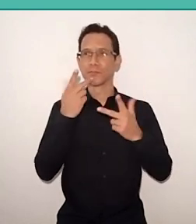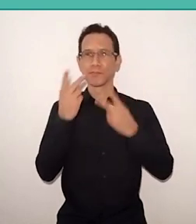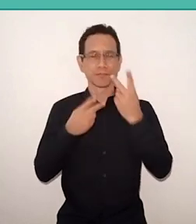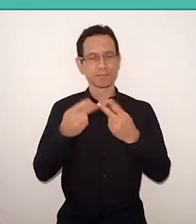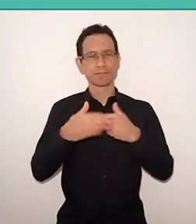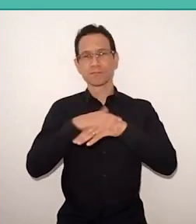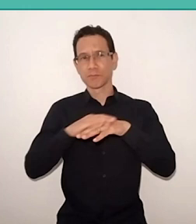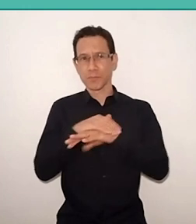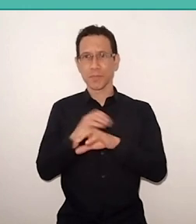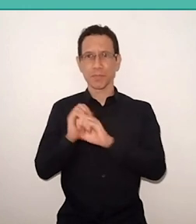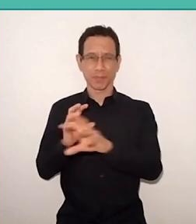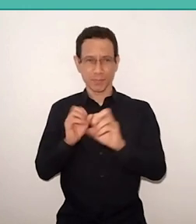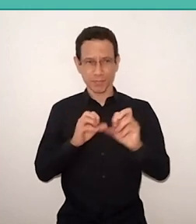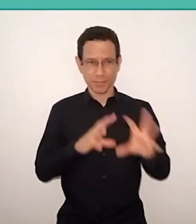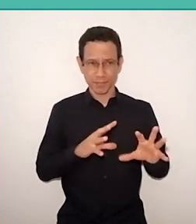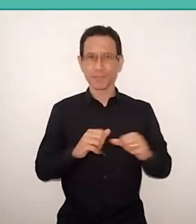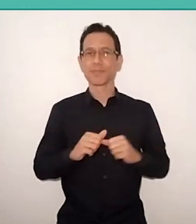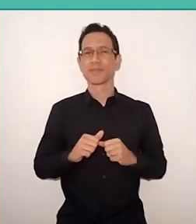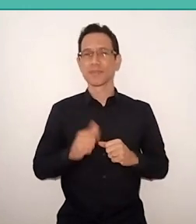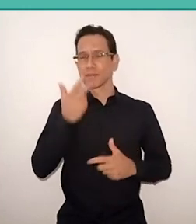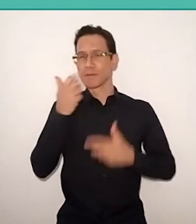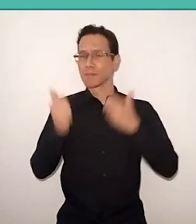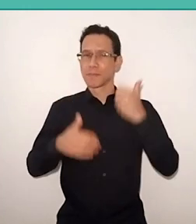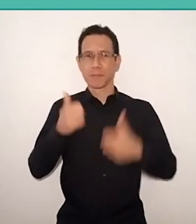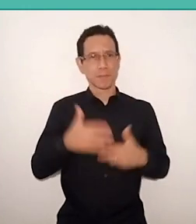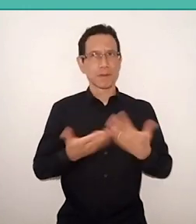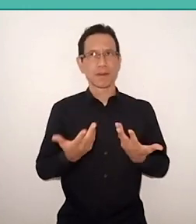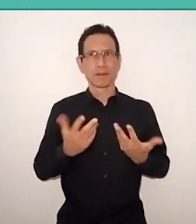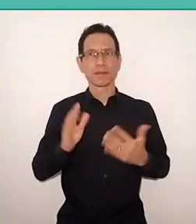when we talk about… future perspective,